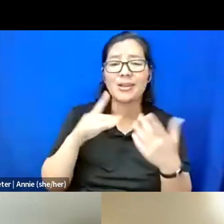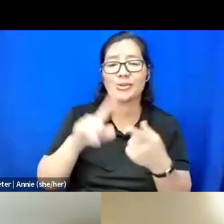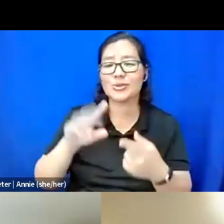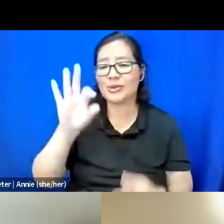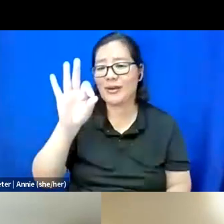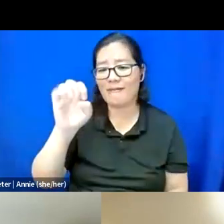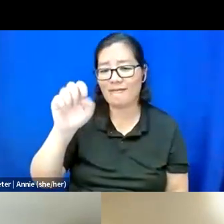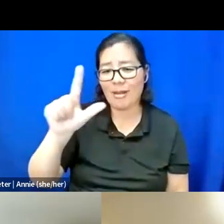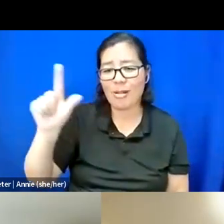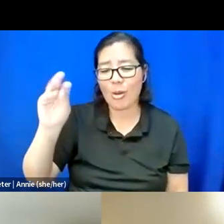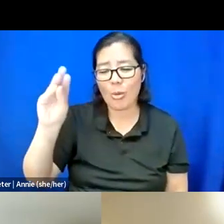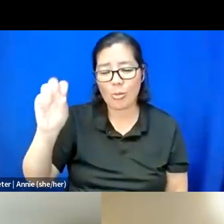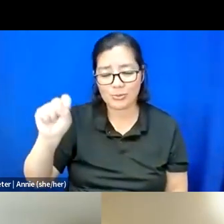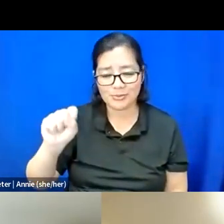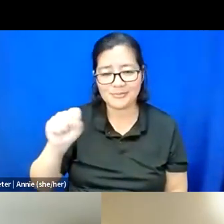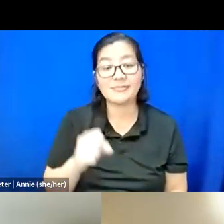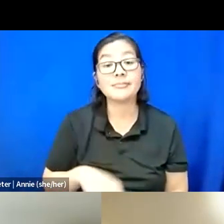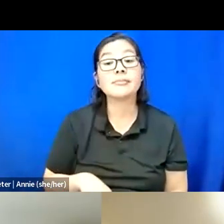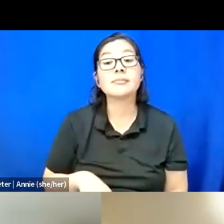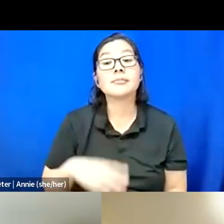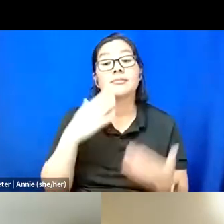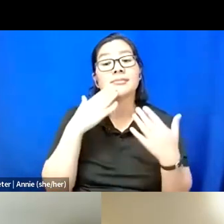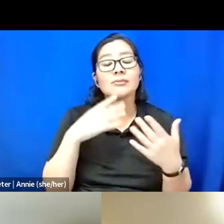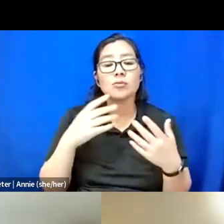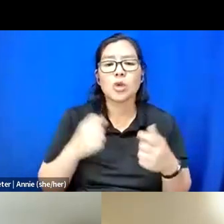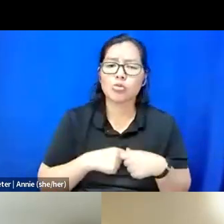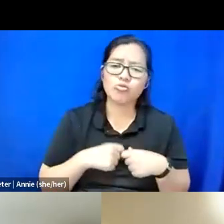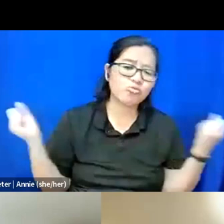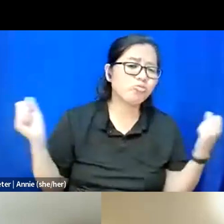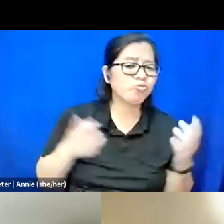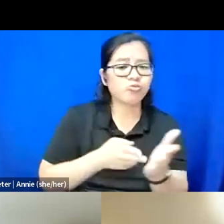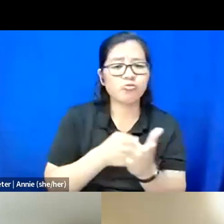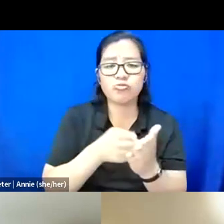Again, just really appreciate this very candid conversation.